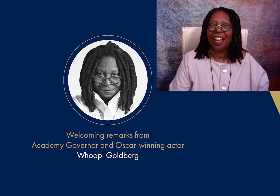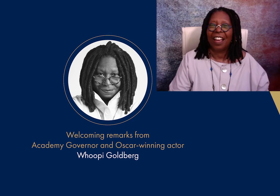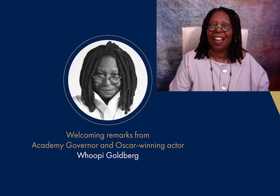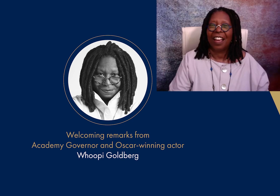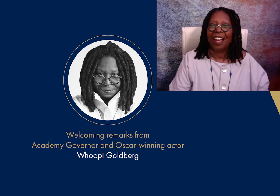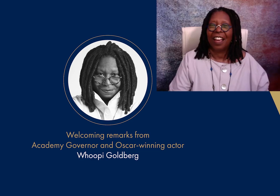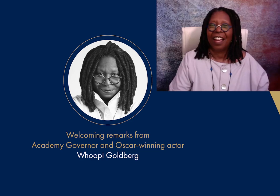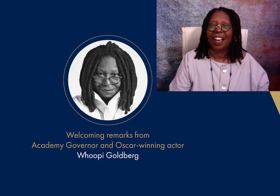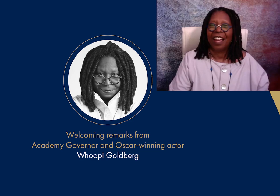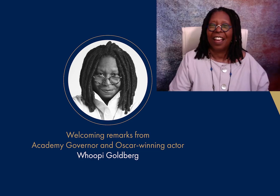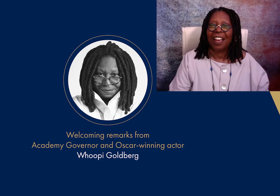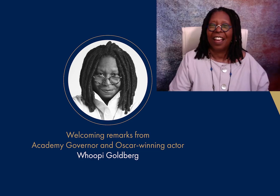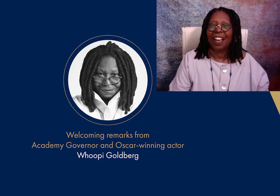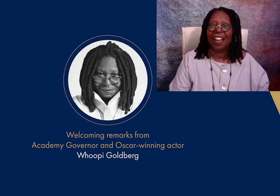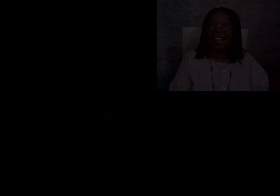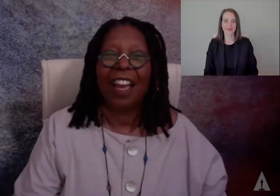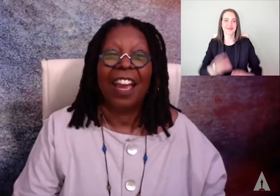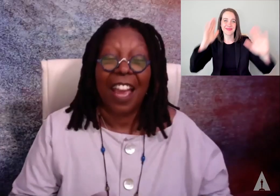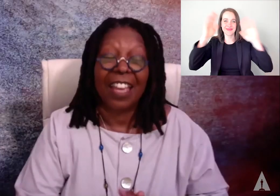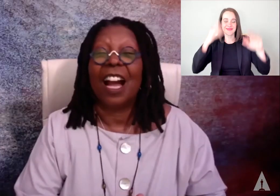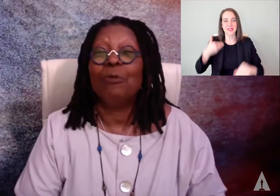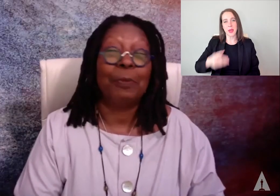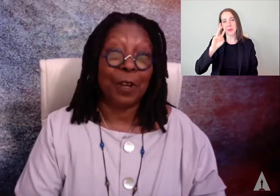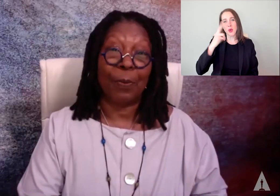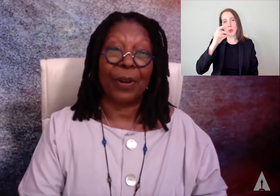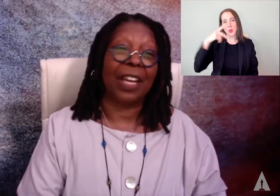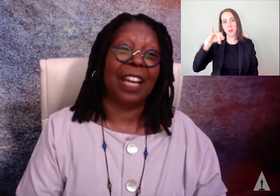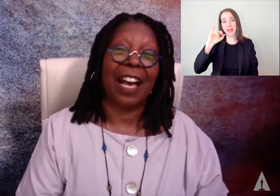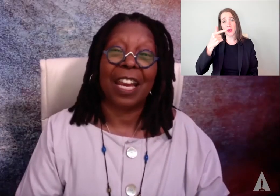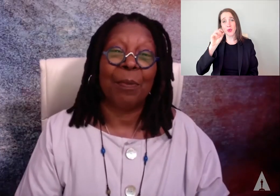against a textured background. Hey, I'm Whoopi Goldberg and I am